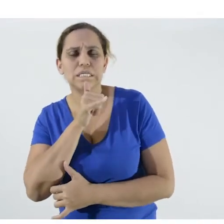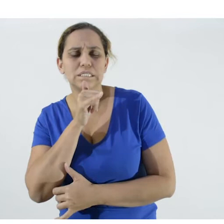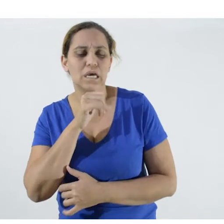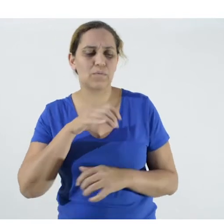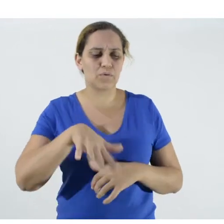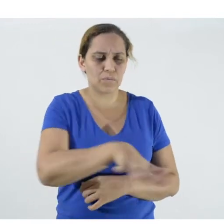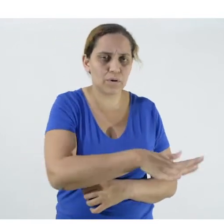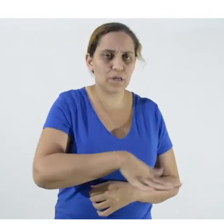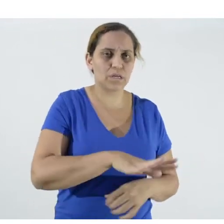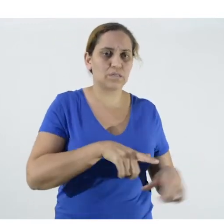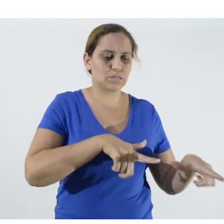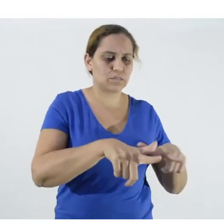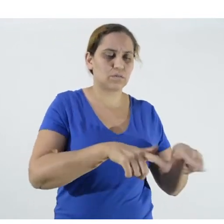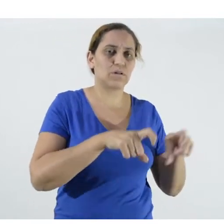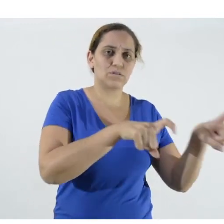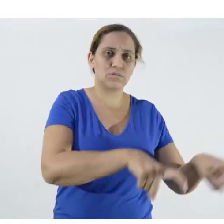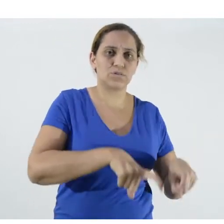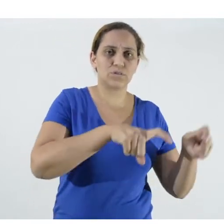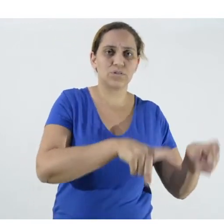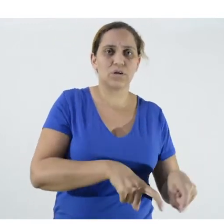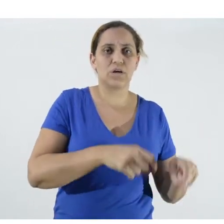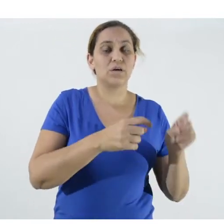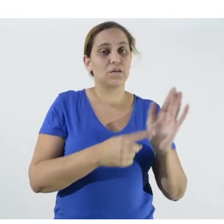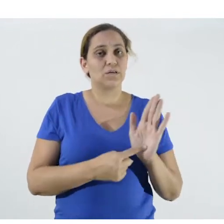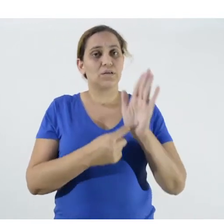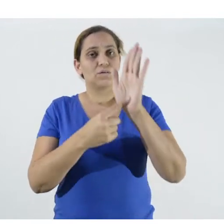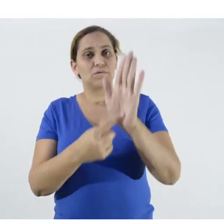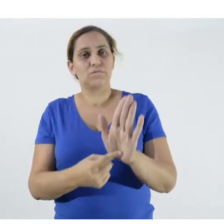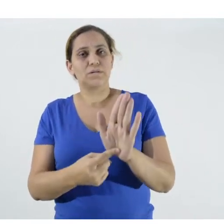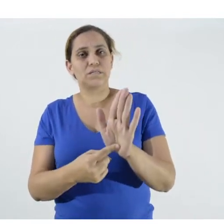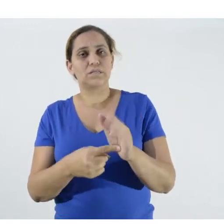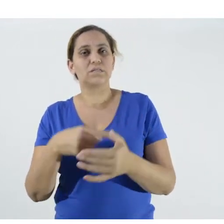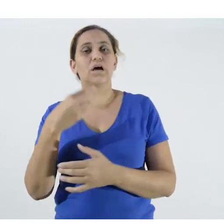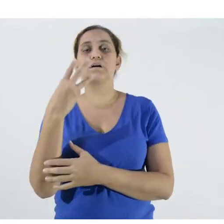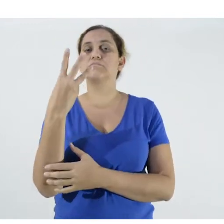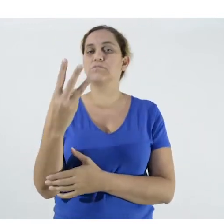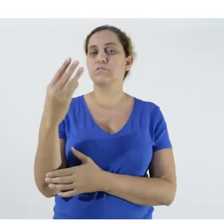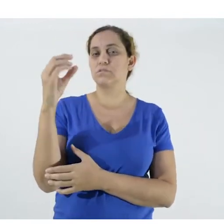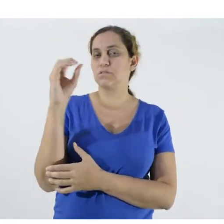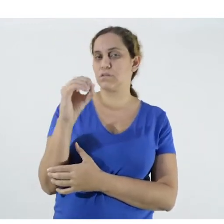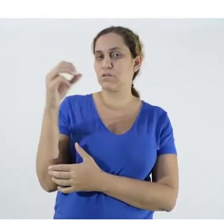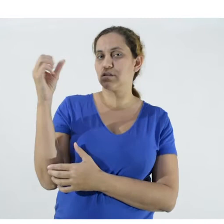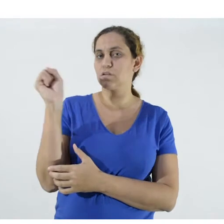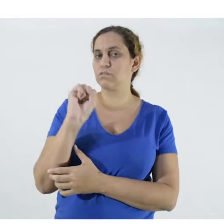rural producers. We will hear 30 seconds